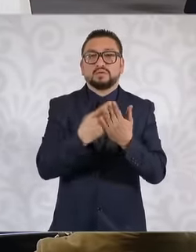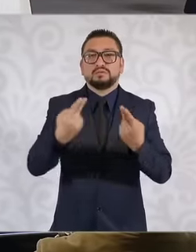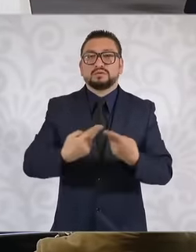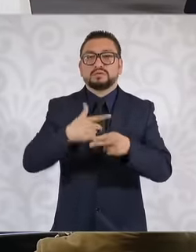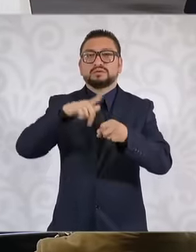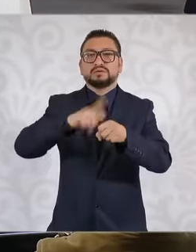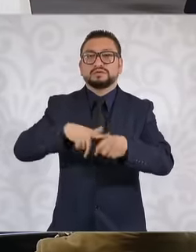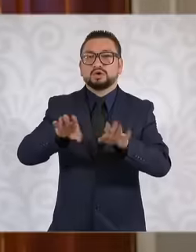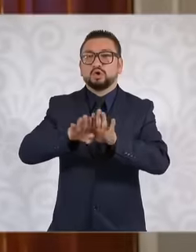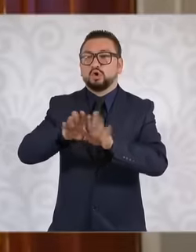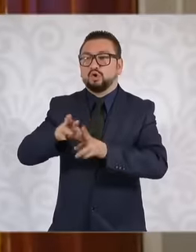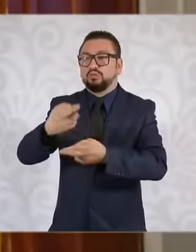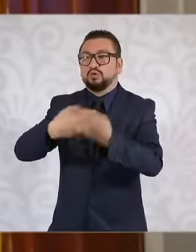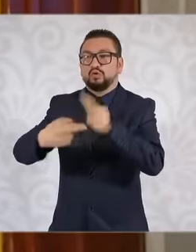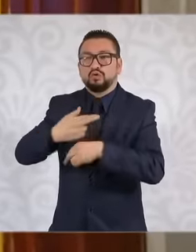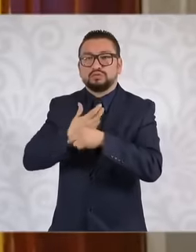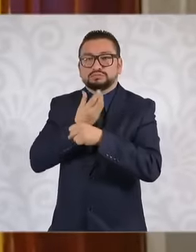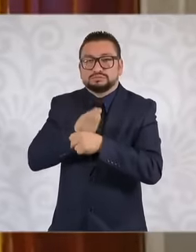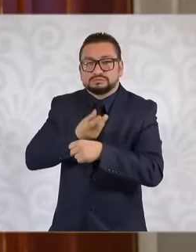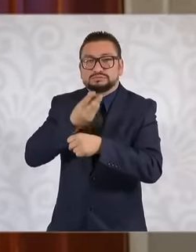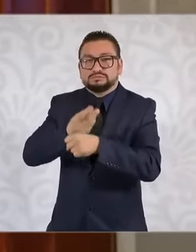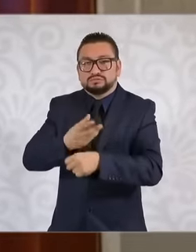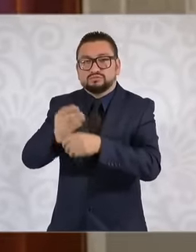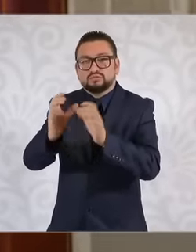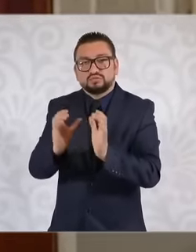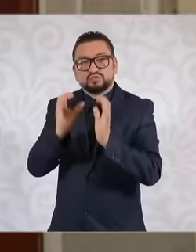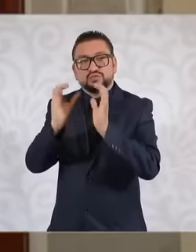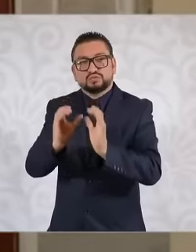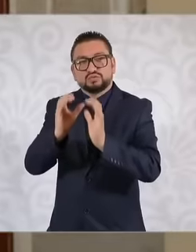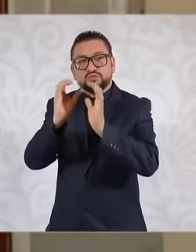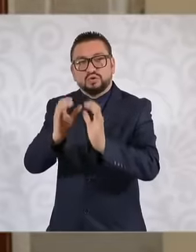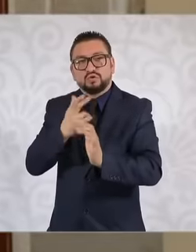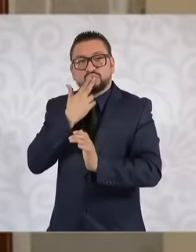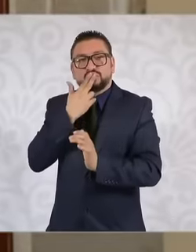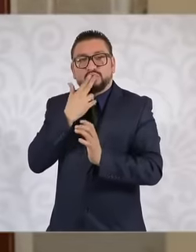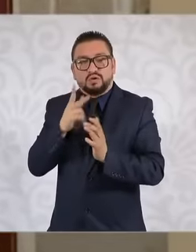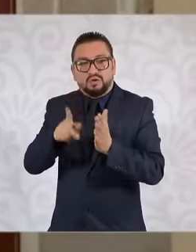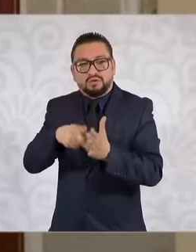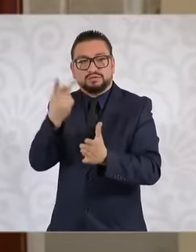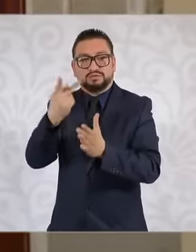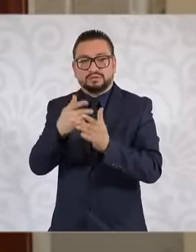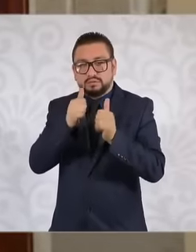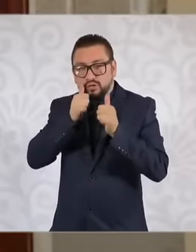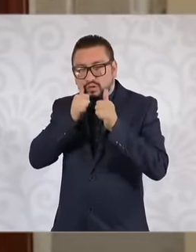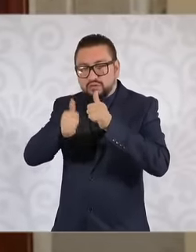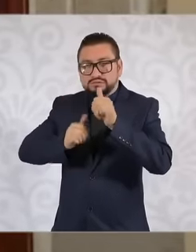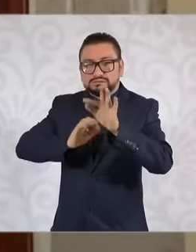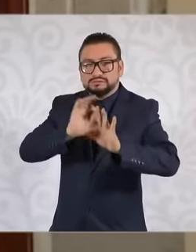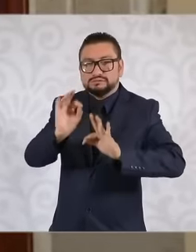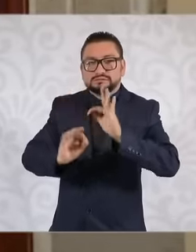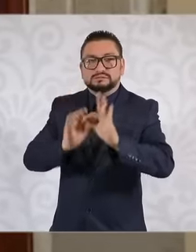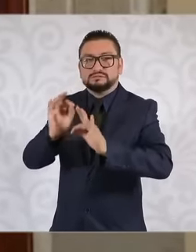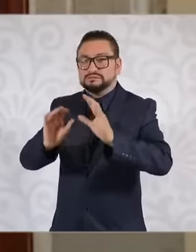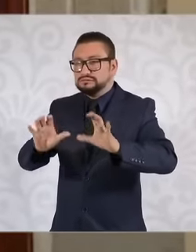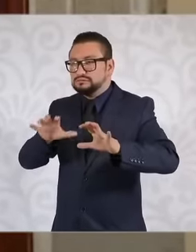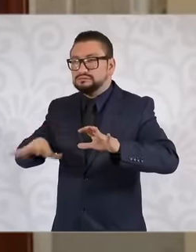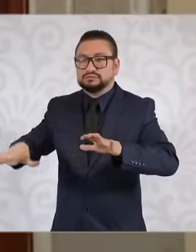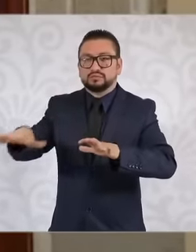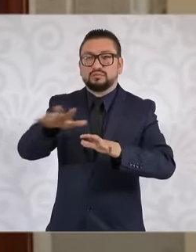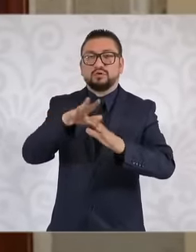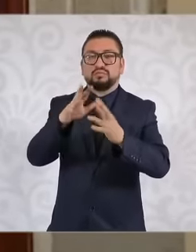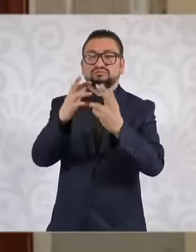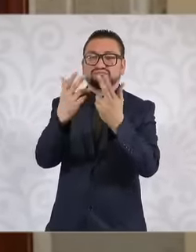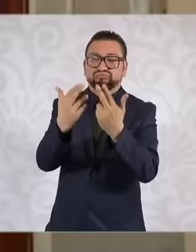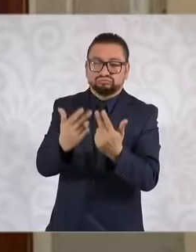How do we restore, how do we manage, I would say, take care of ecosystems and degraded sites, restore in